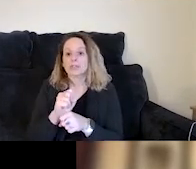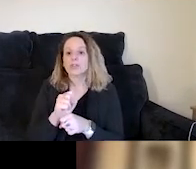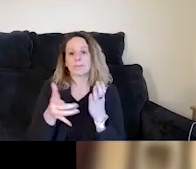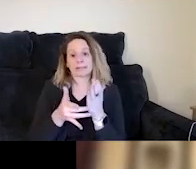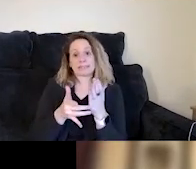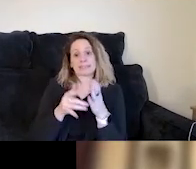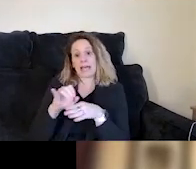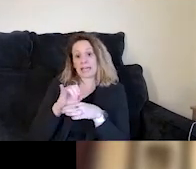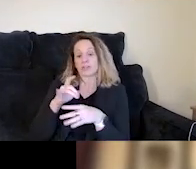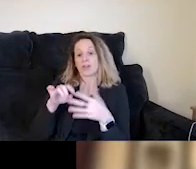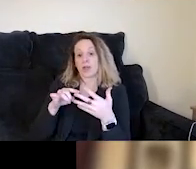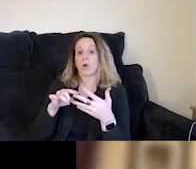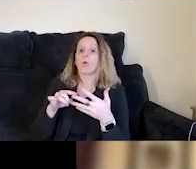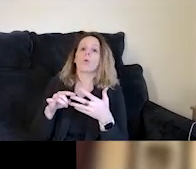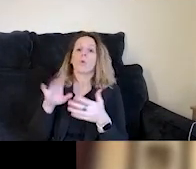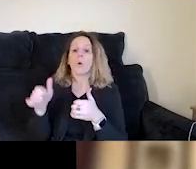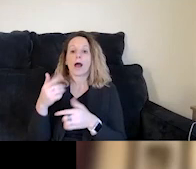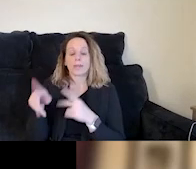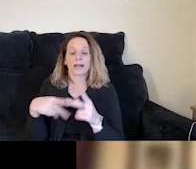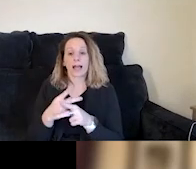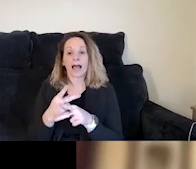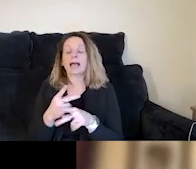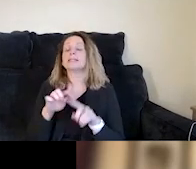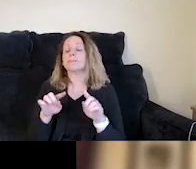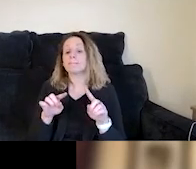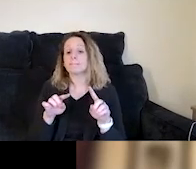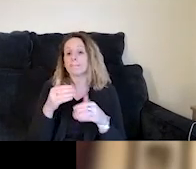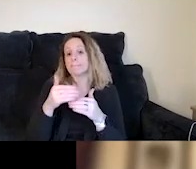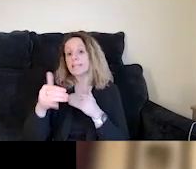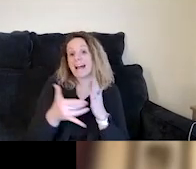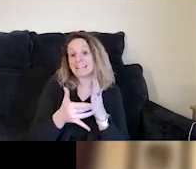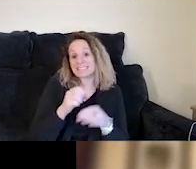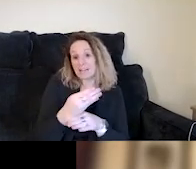or a path to entrepreneurship. But beyond that, beyond tech jobs,